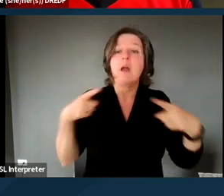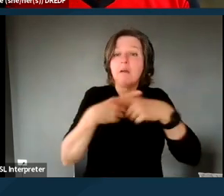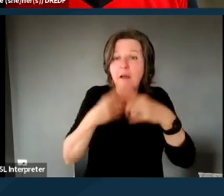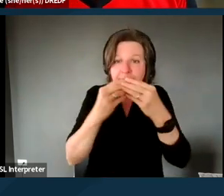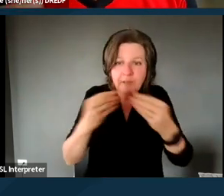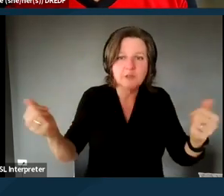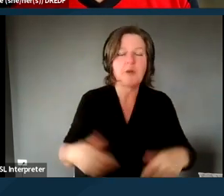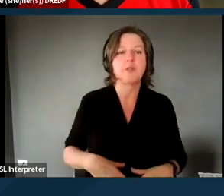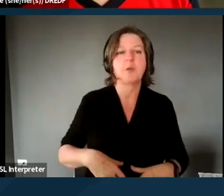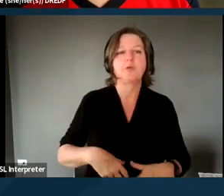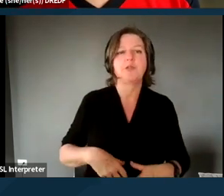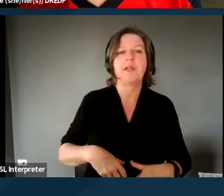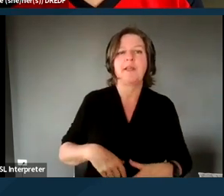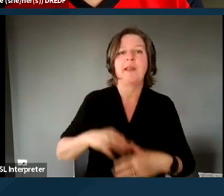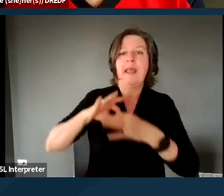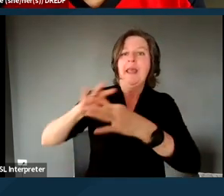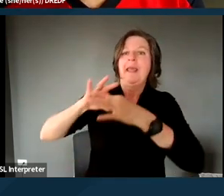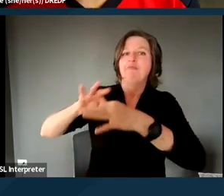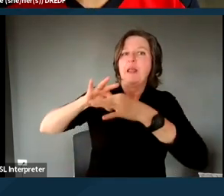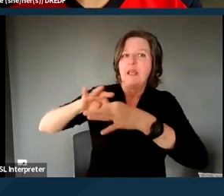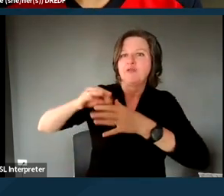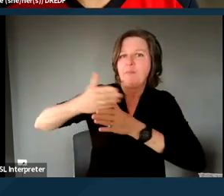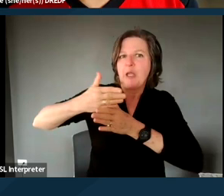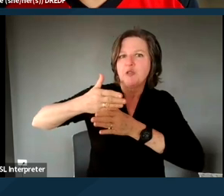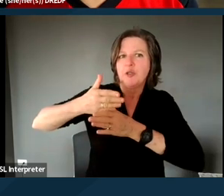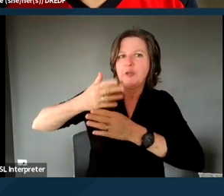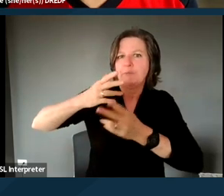and so these are all in addition to the general self-help